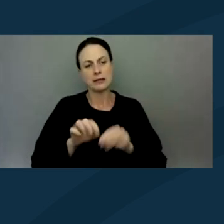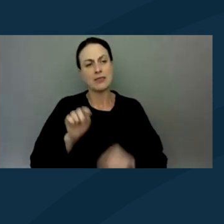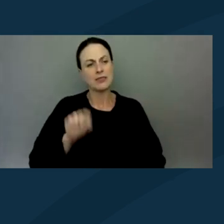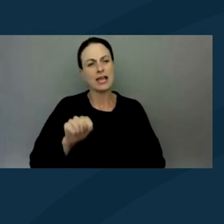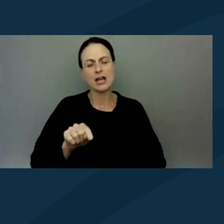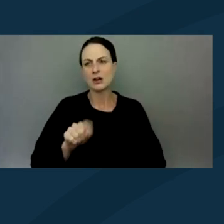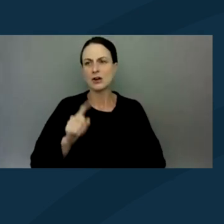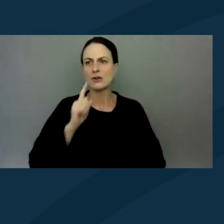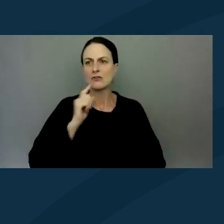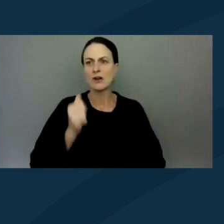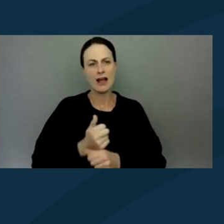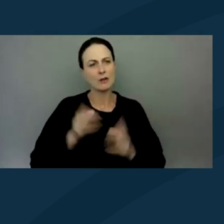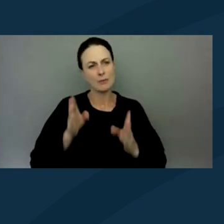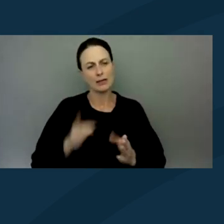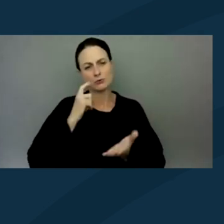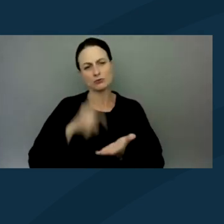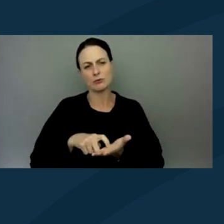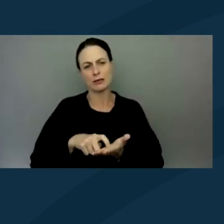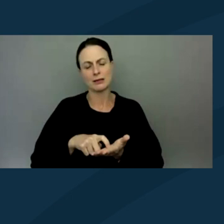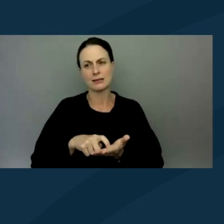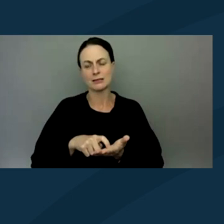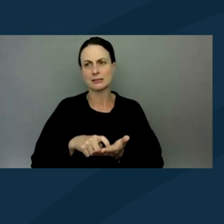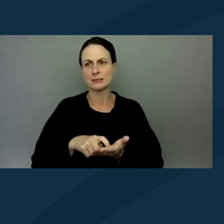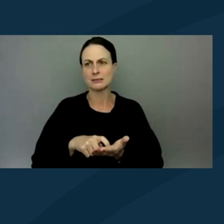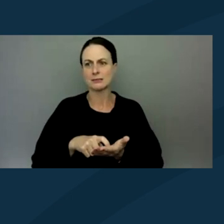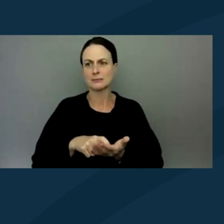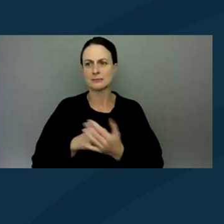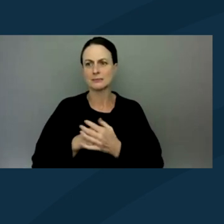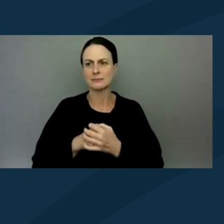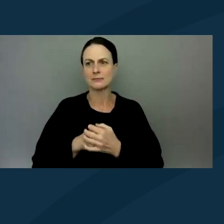to recognize the importance of including people